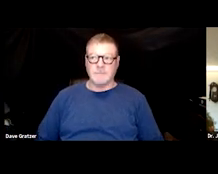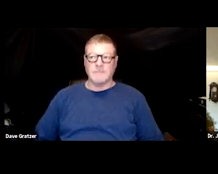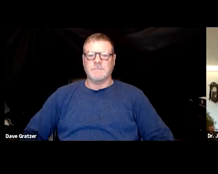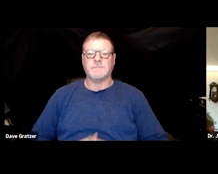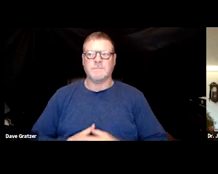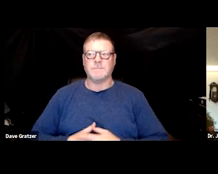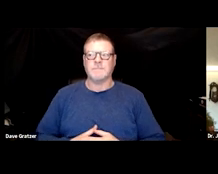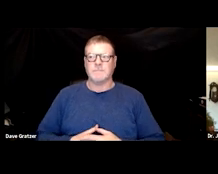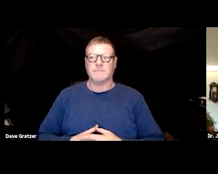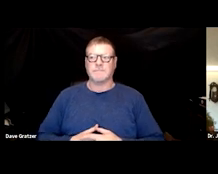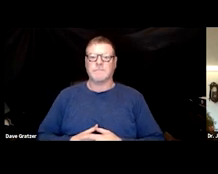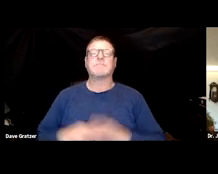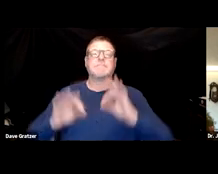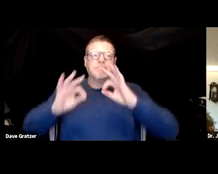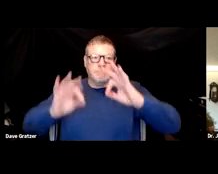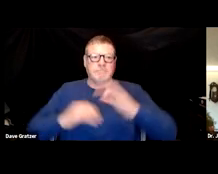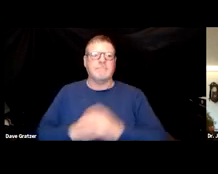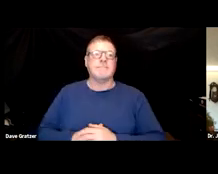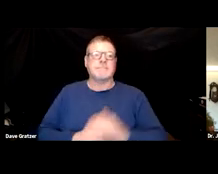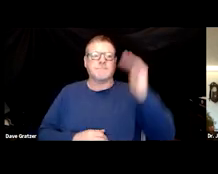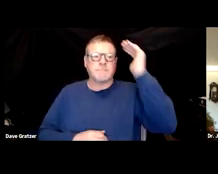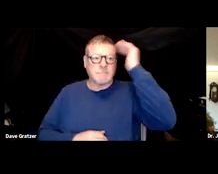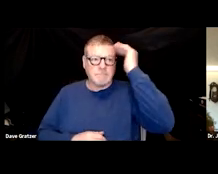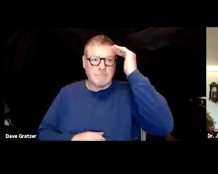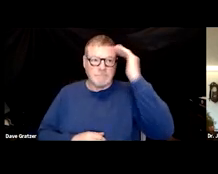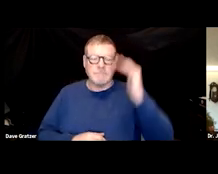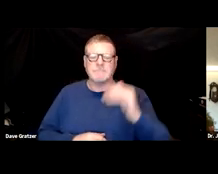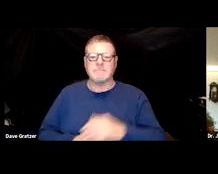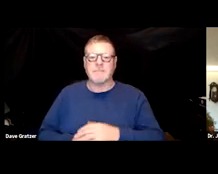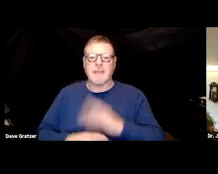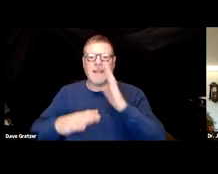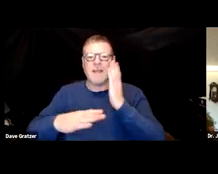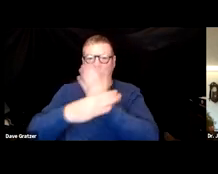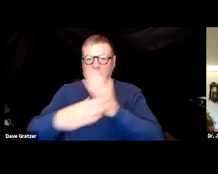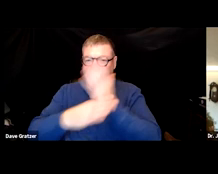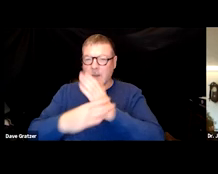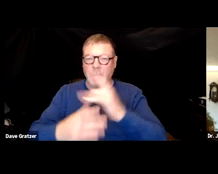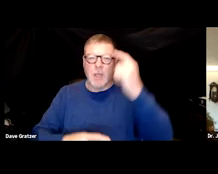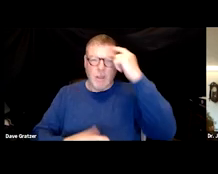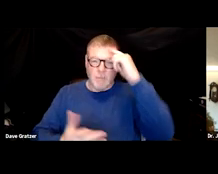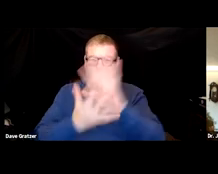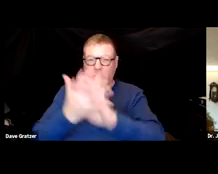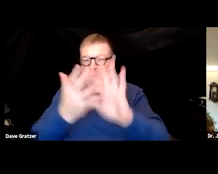Okay, there we go. Cognitive impairment, brain fog. So certainly if you have a cognitive issue,